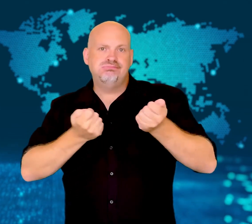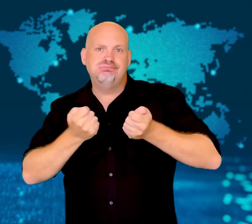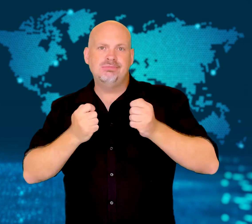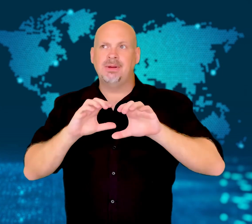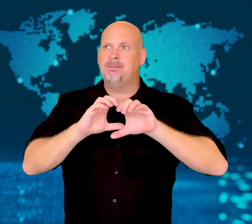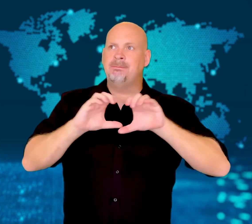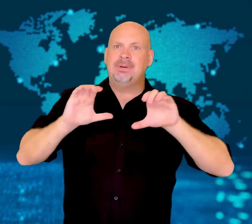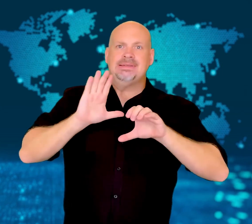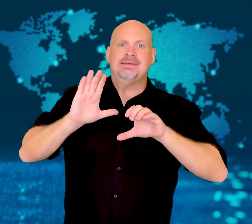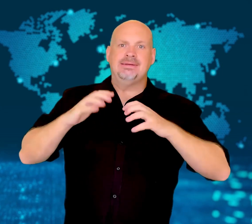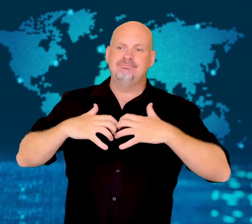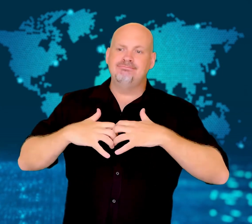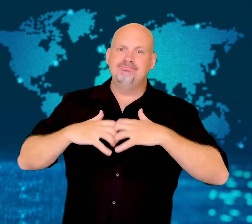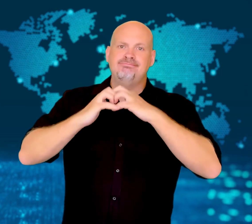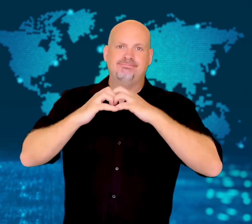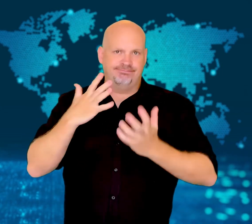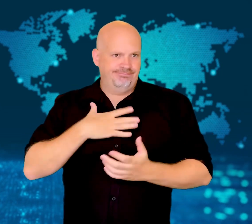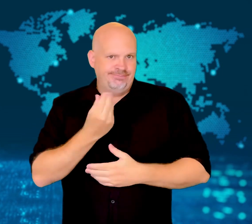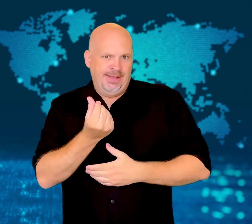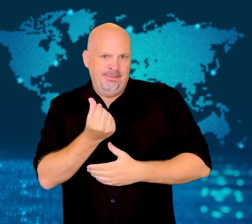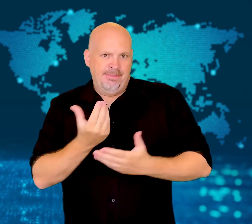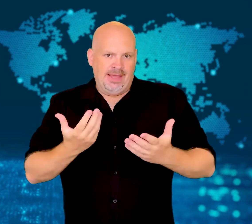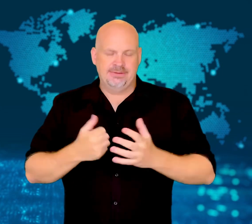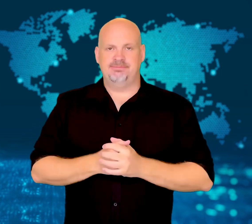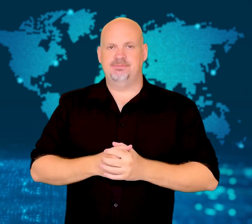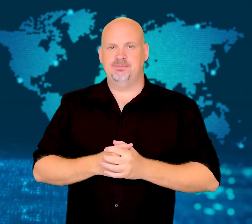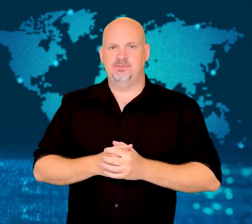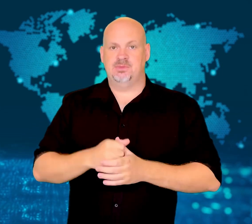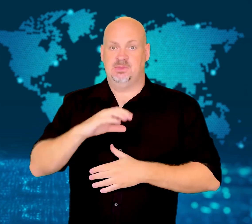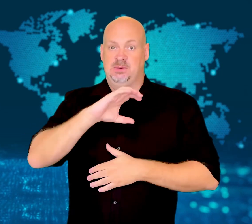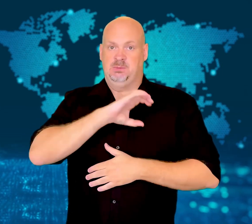his transport business.